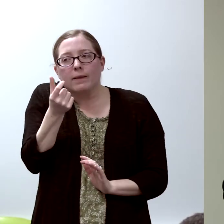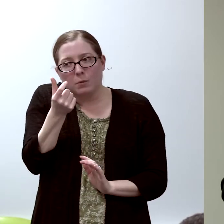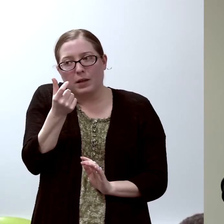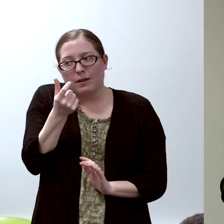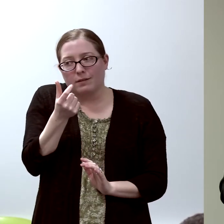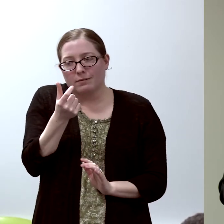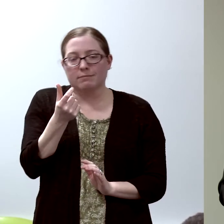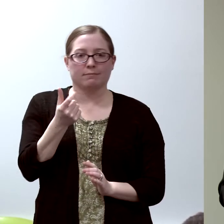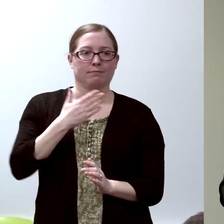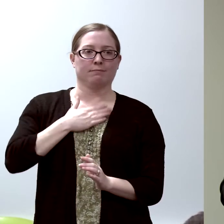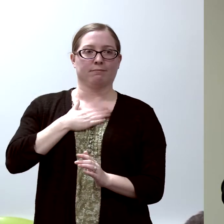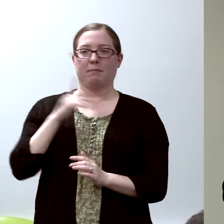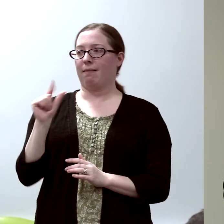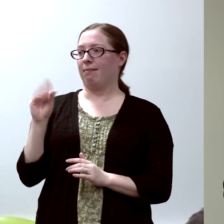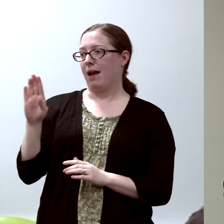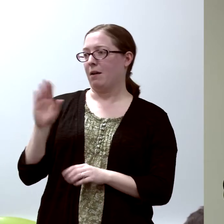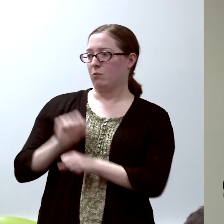of the work I do in the laboratory.